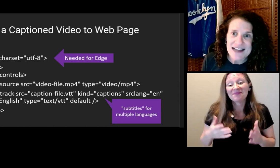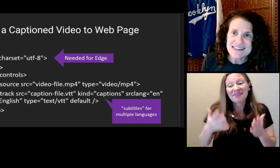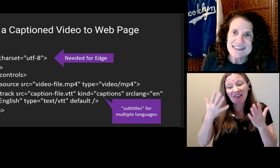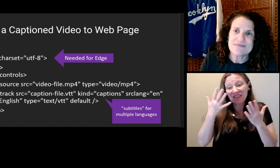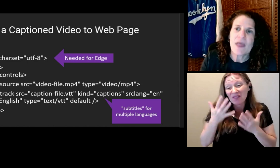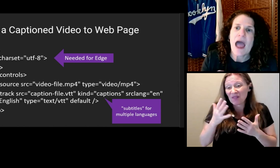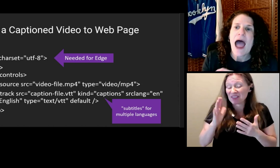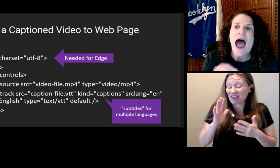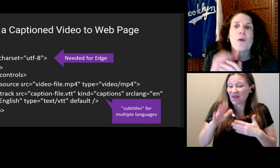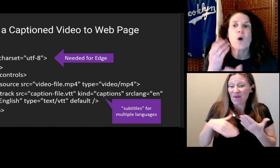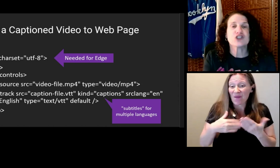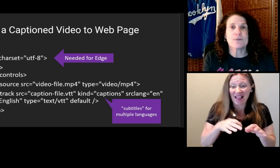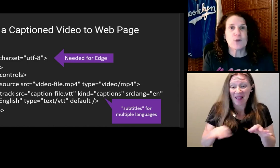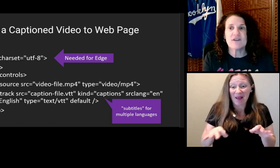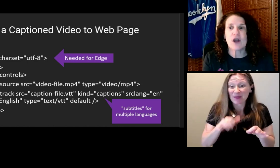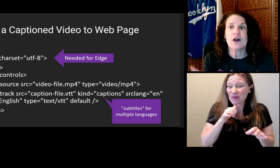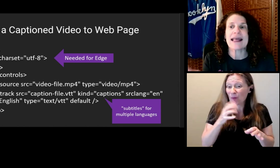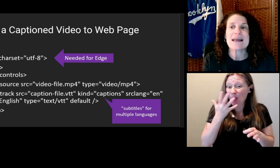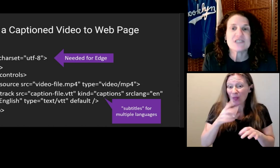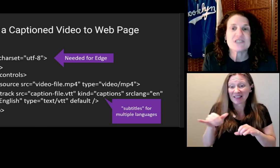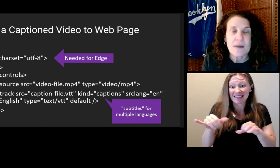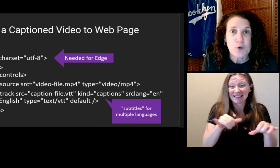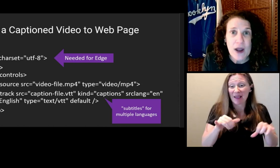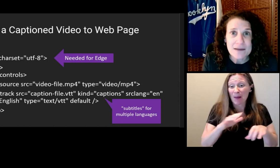I watched a movie on Amazon Prime on TV.